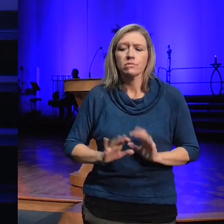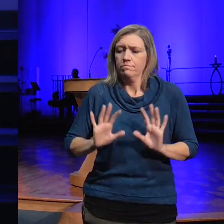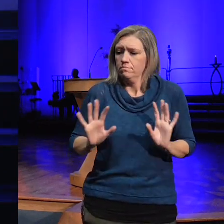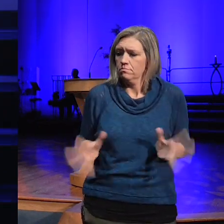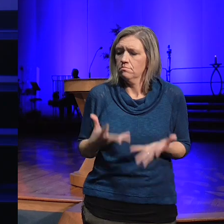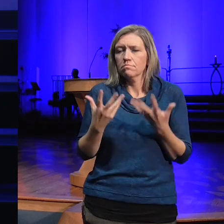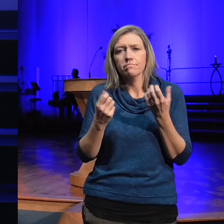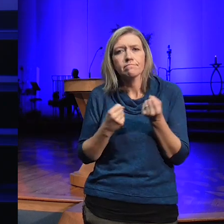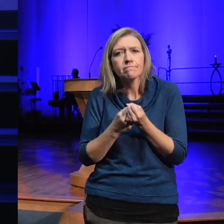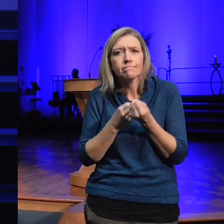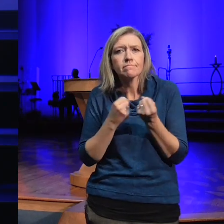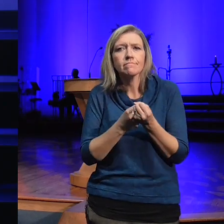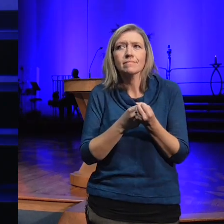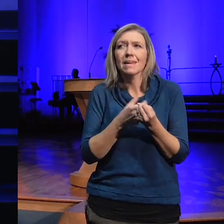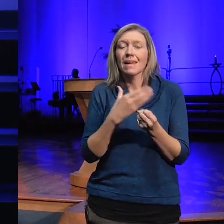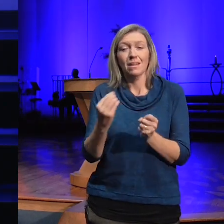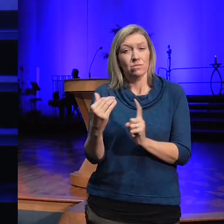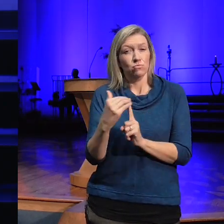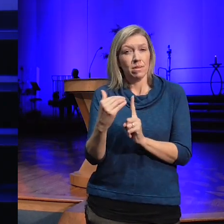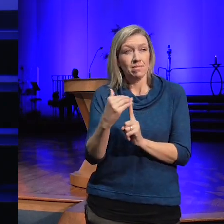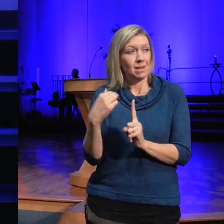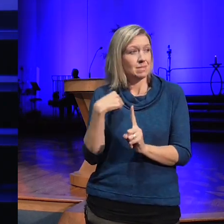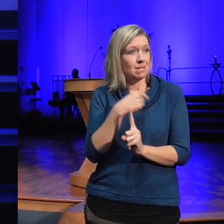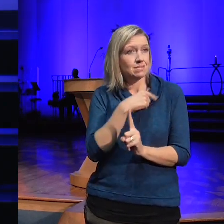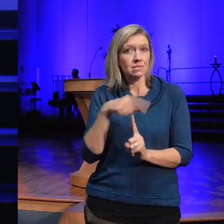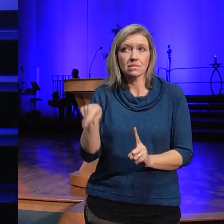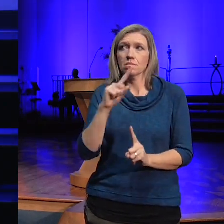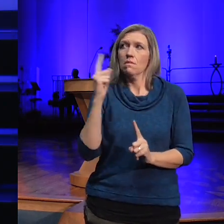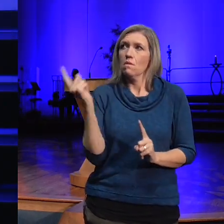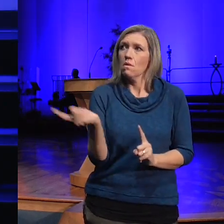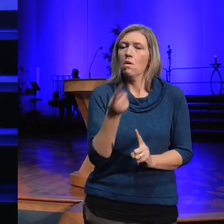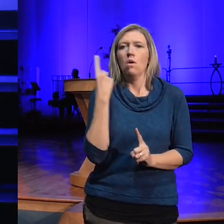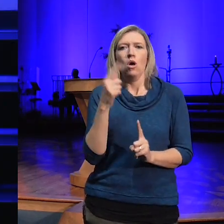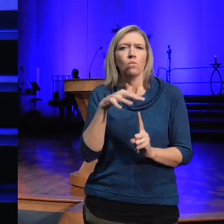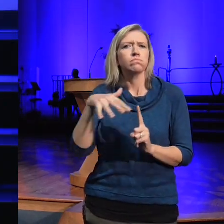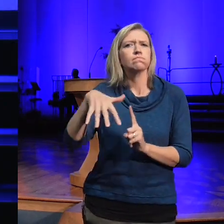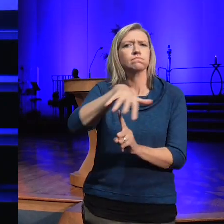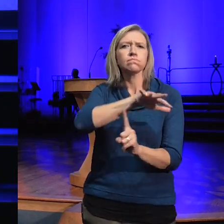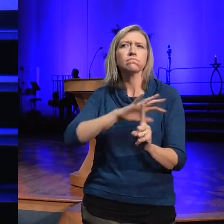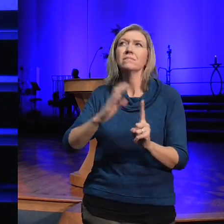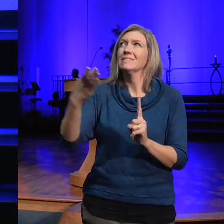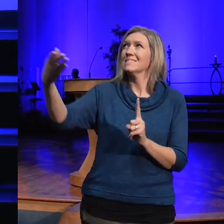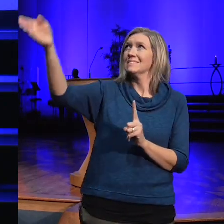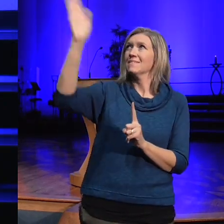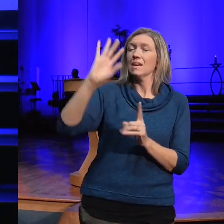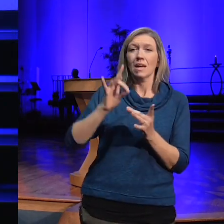that we are always surrounded by the presence of the Divine in every single moment and so